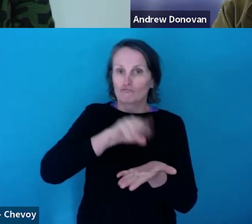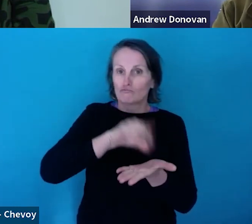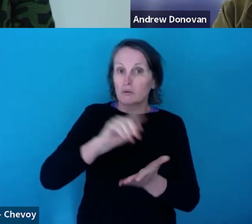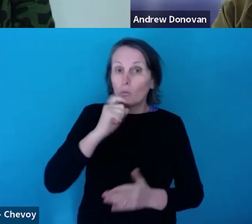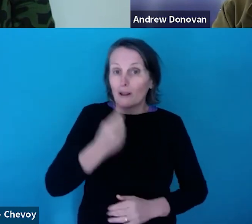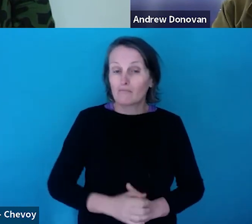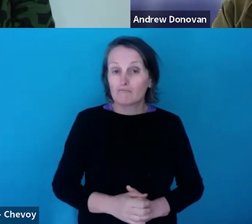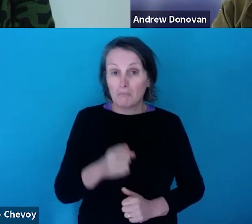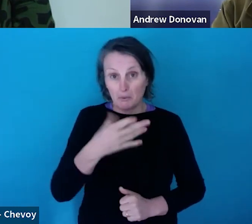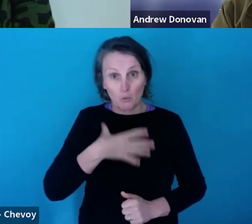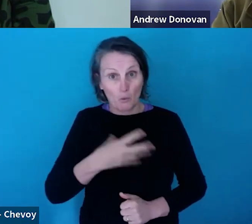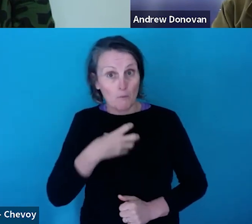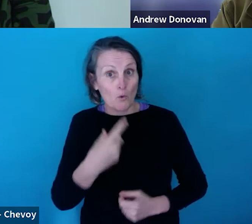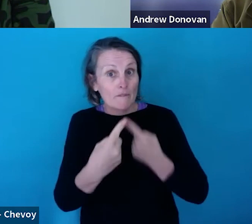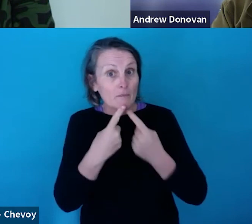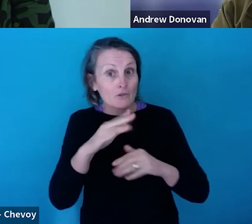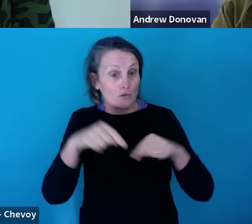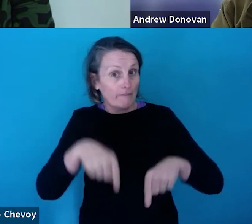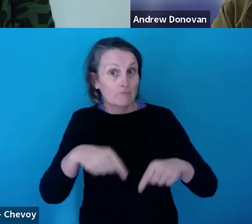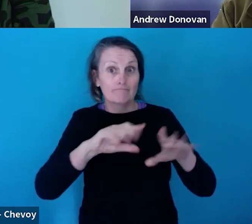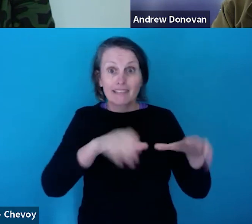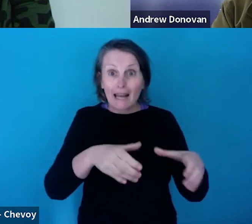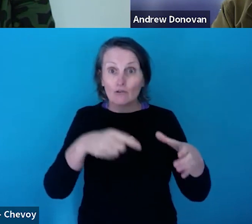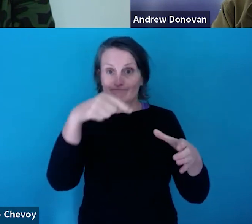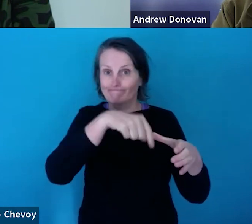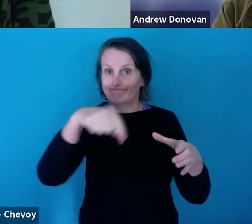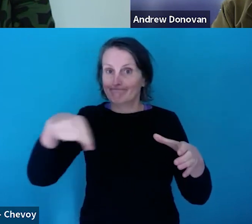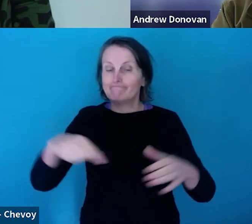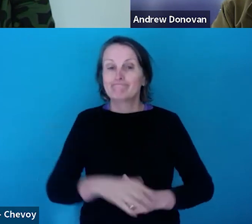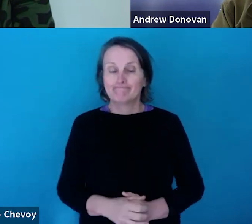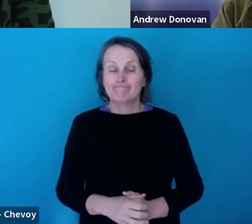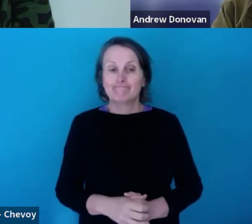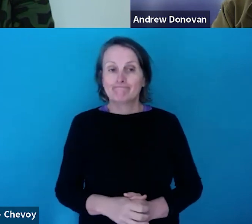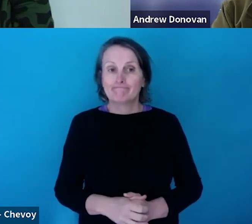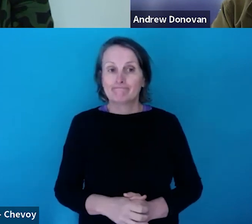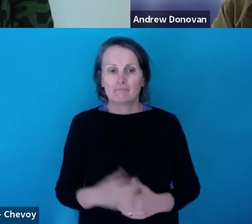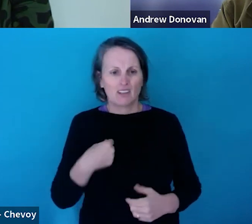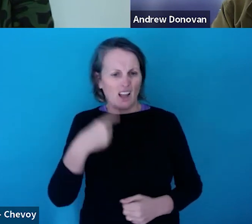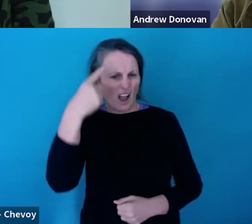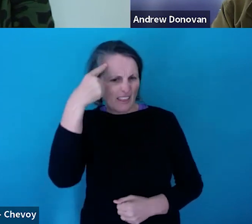information on these categories. So, I think that's probably all we need to